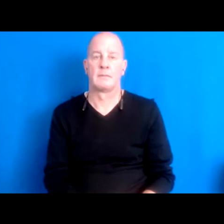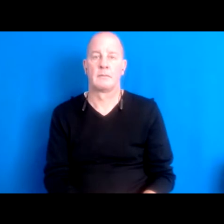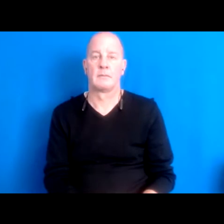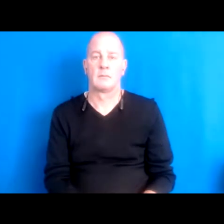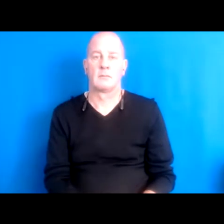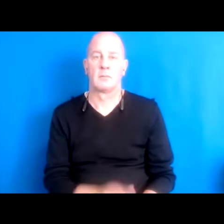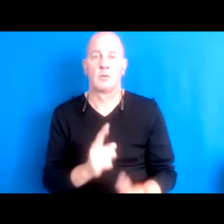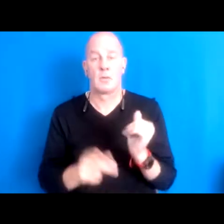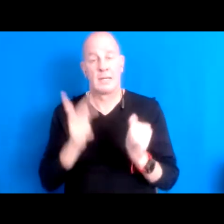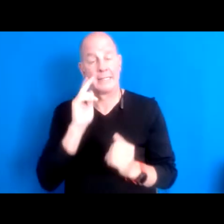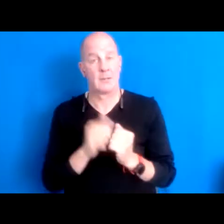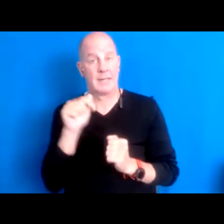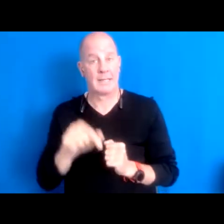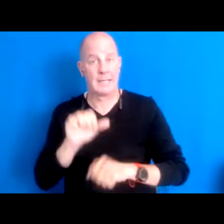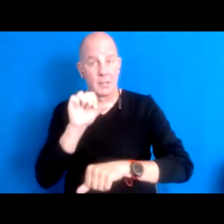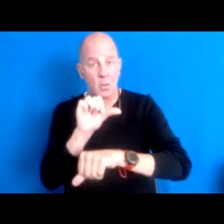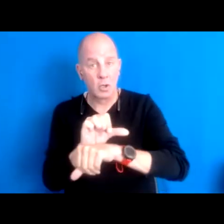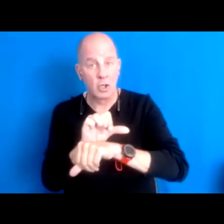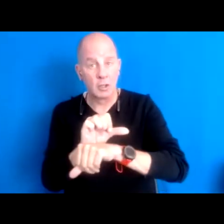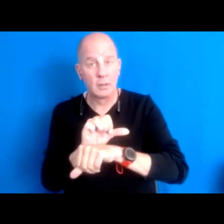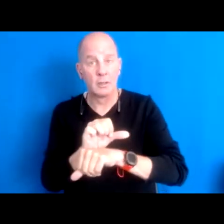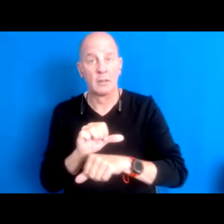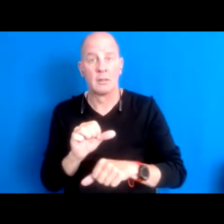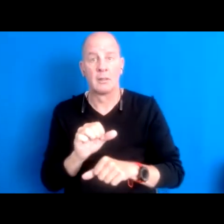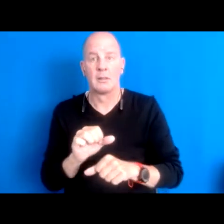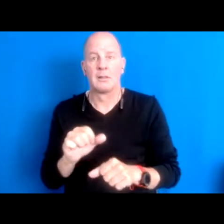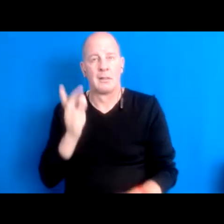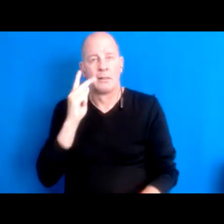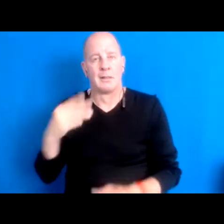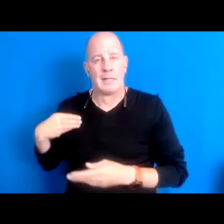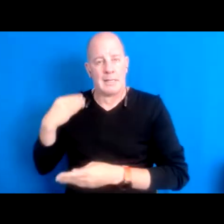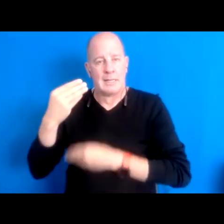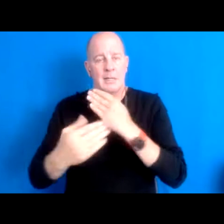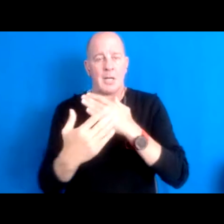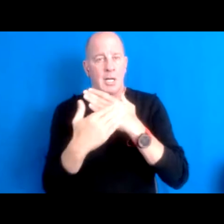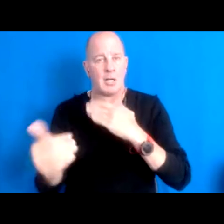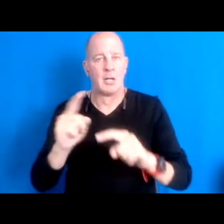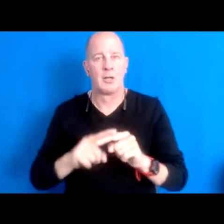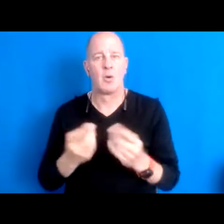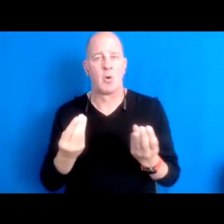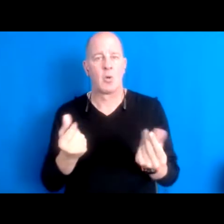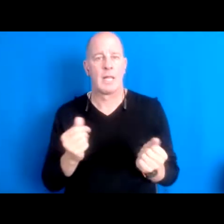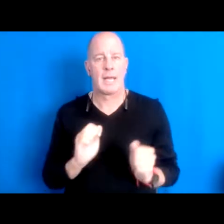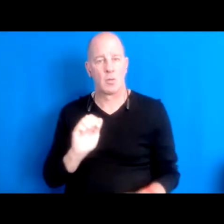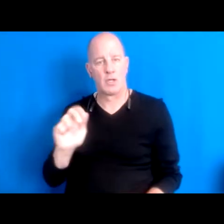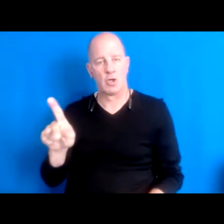15:57:20 Like an ancestral call to land a trend that we're here in this in this time